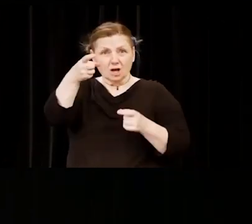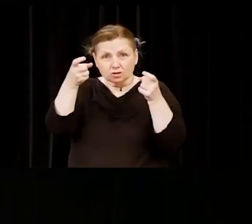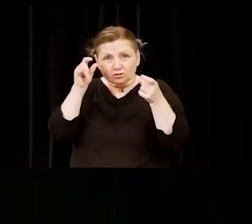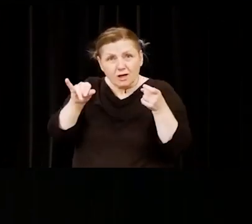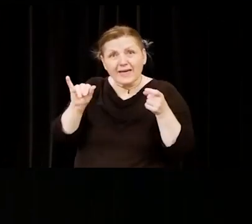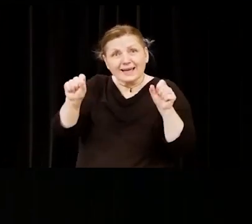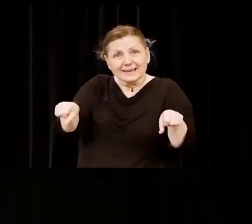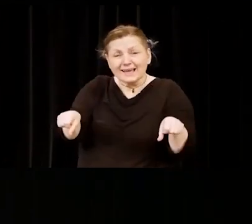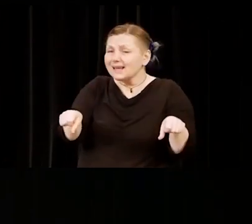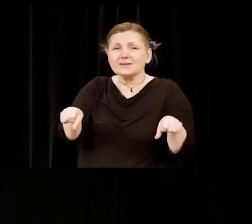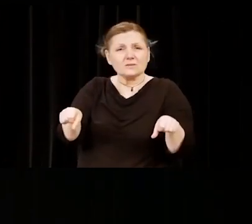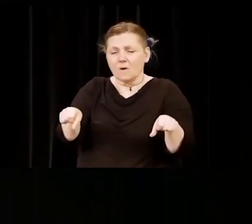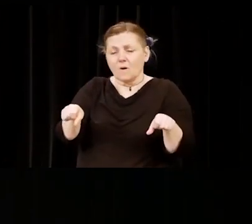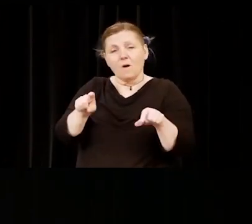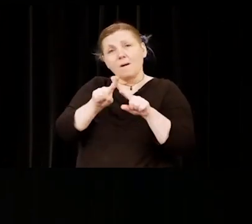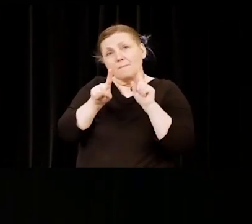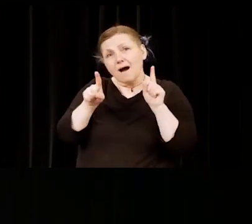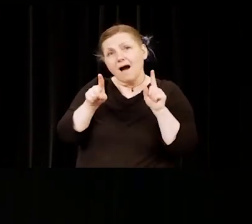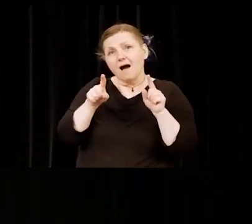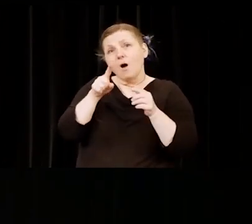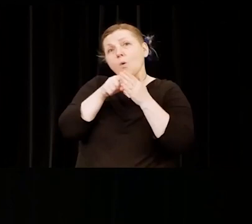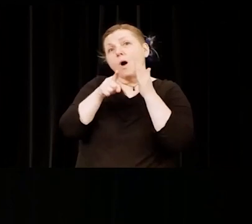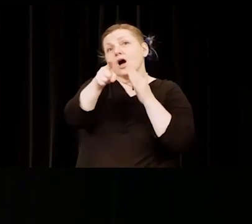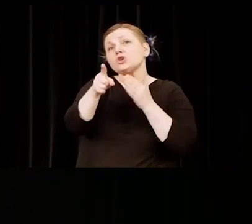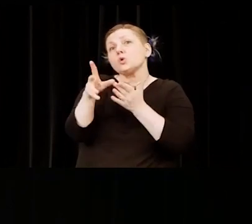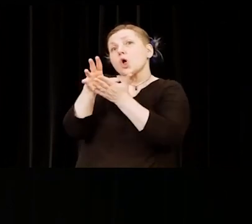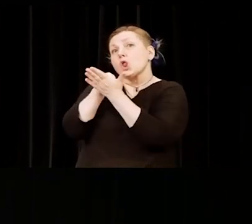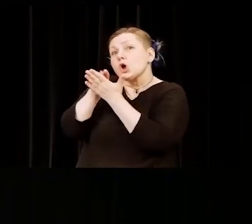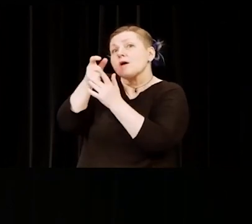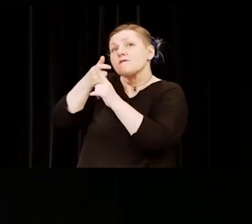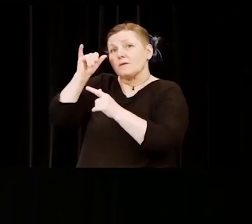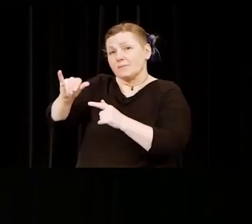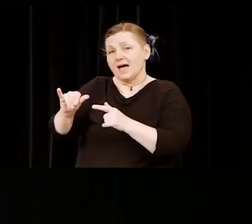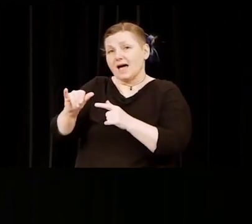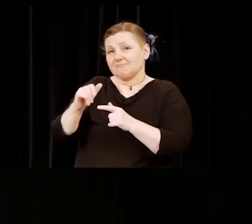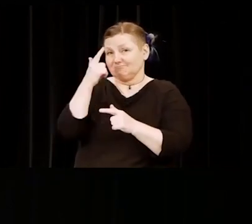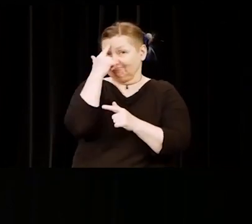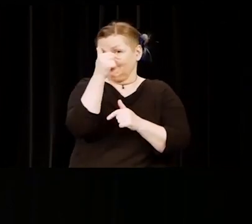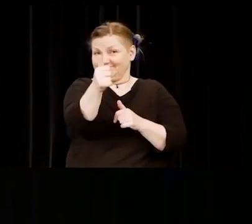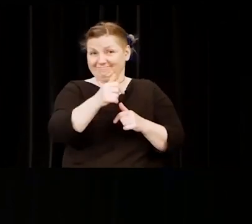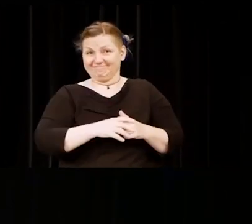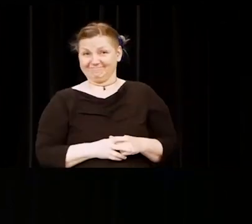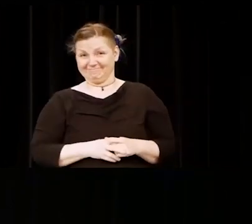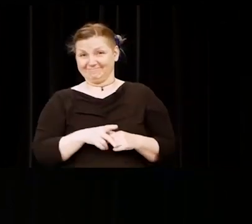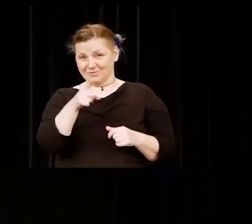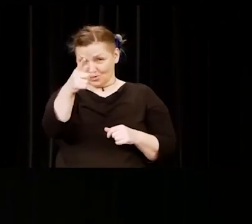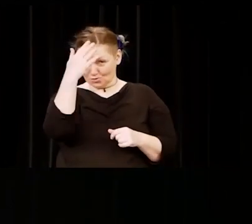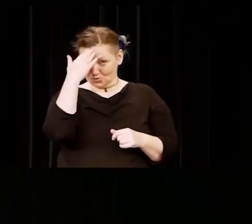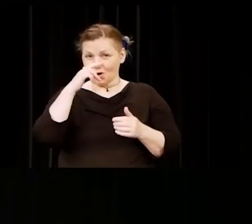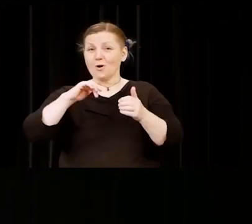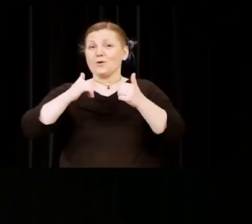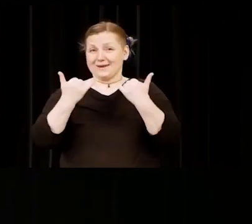You know what perseverance looks like. You've lived it. You know how to walk through difficulty